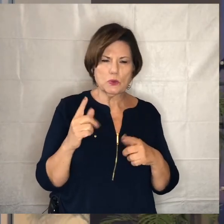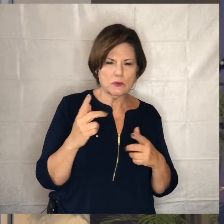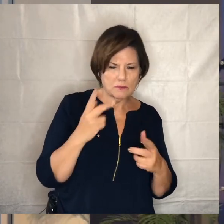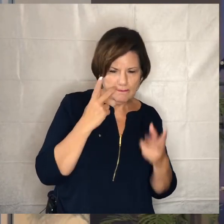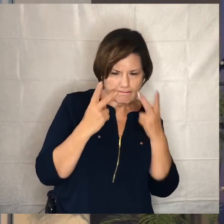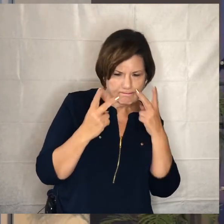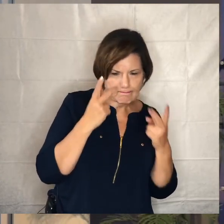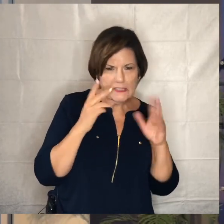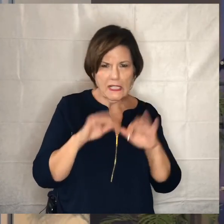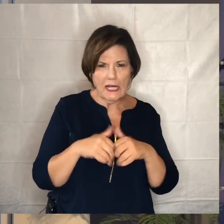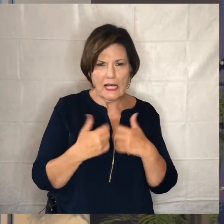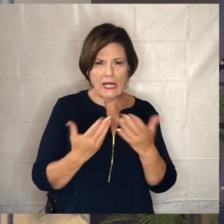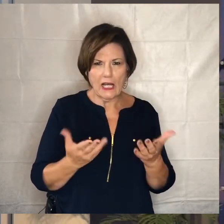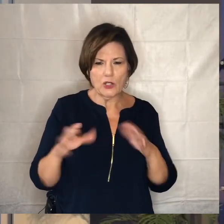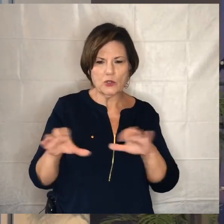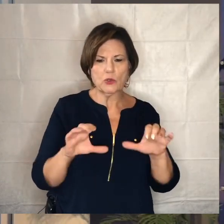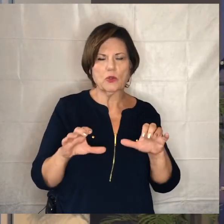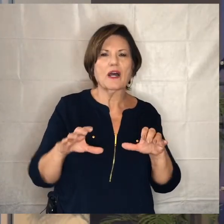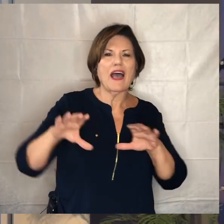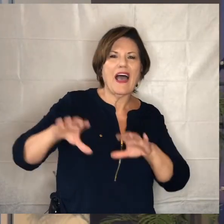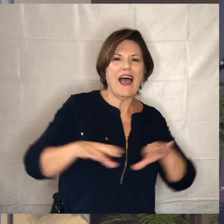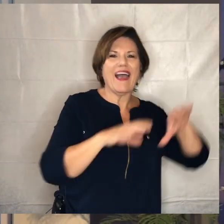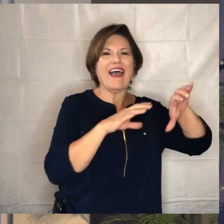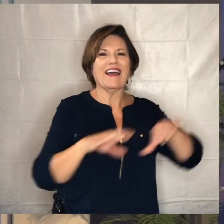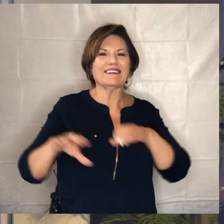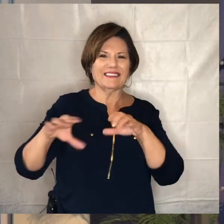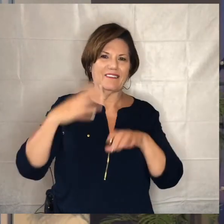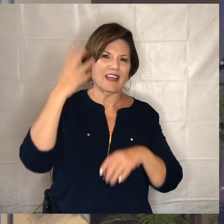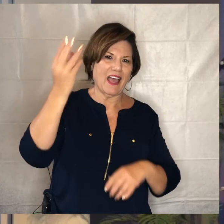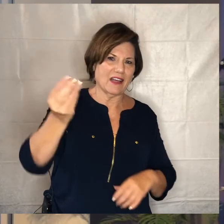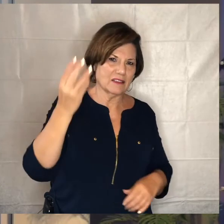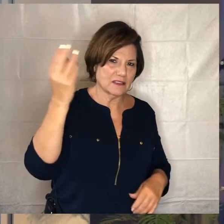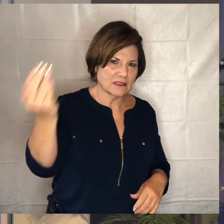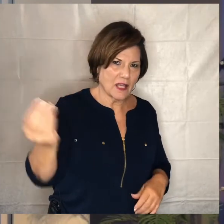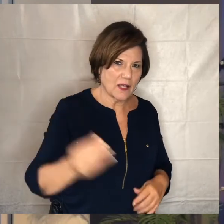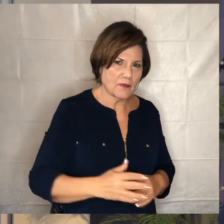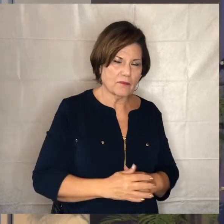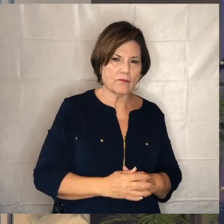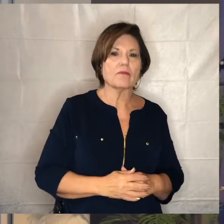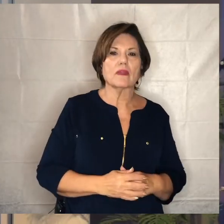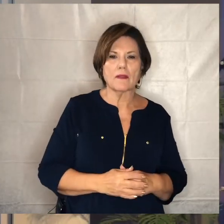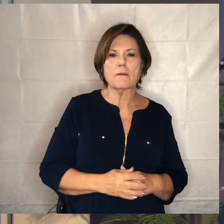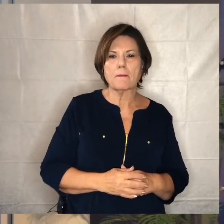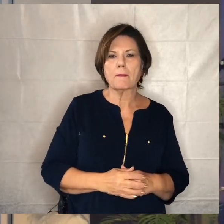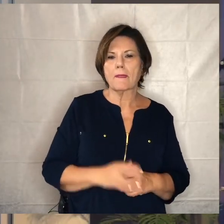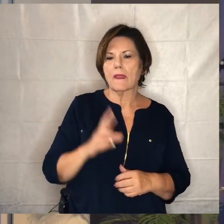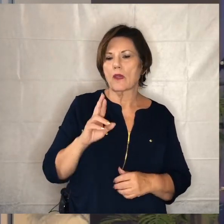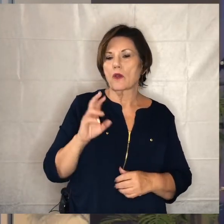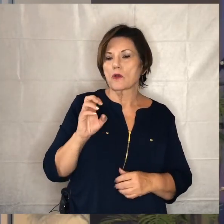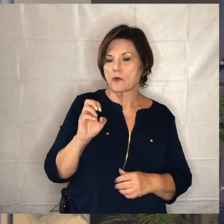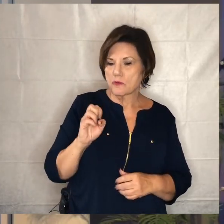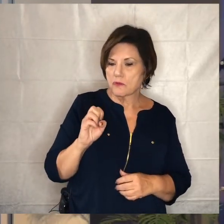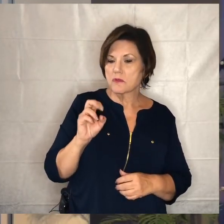that we can do our activity and our ministry out of doors and so our renew ministry will be exploring how do we do that with junior